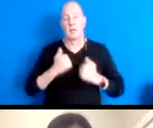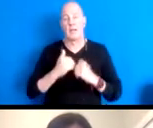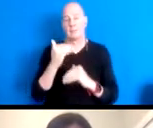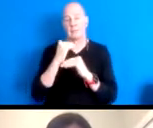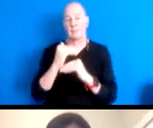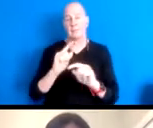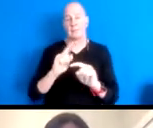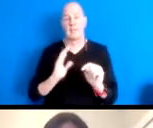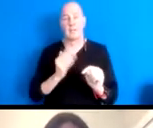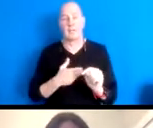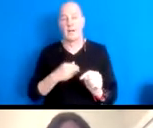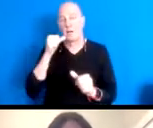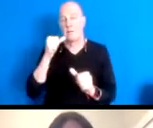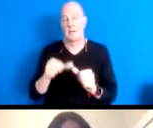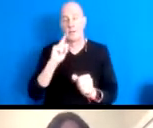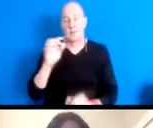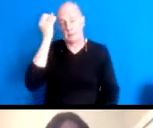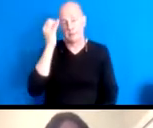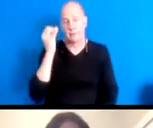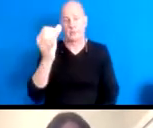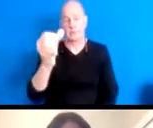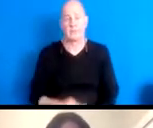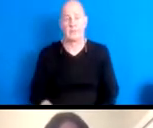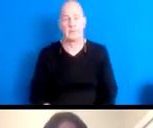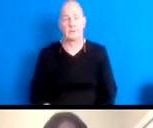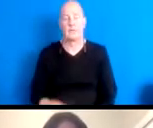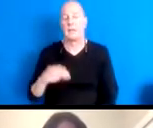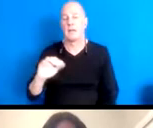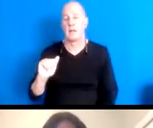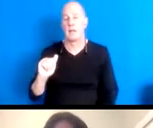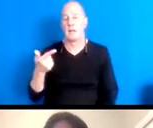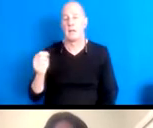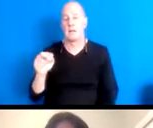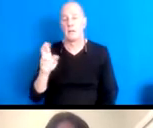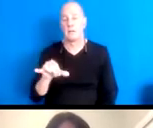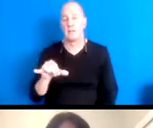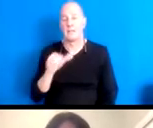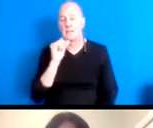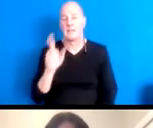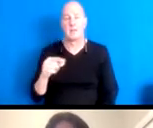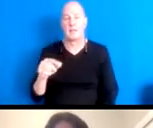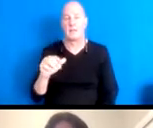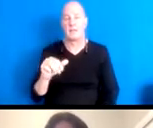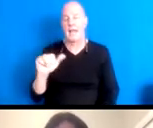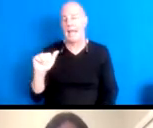16:23:16 So then evaluate agency, rather than seeing it as atomized or as a way to atomized